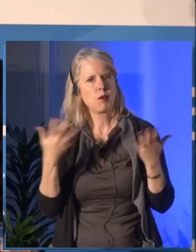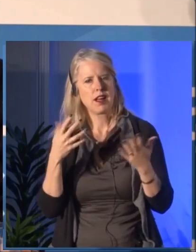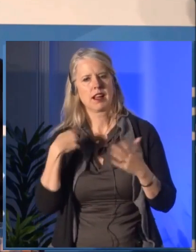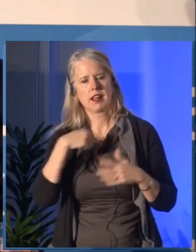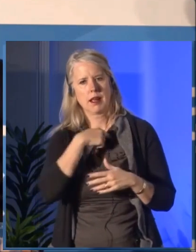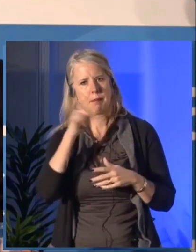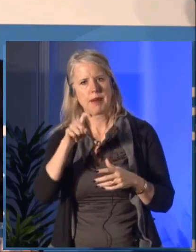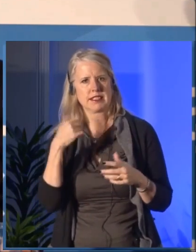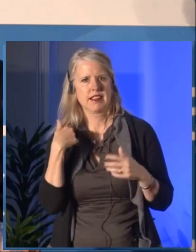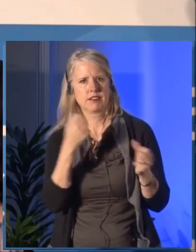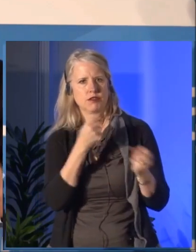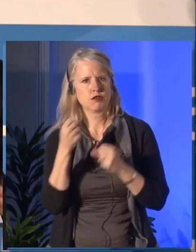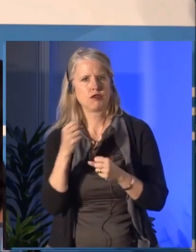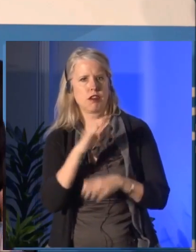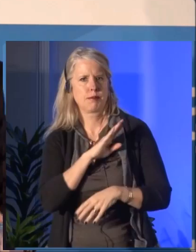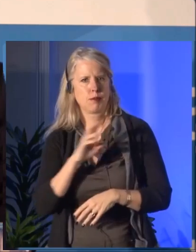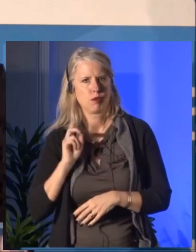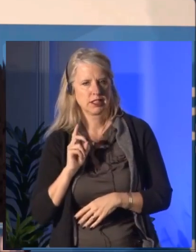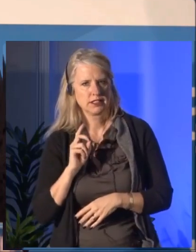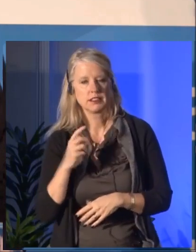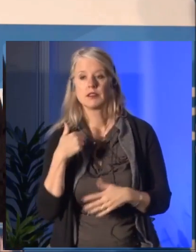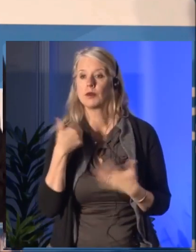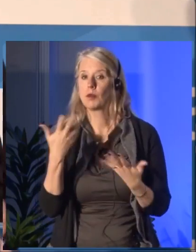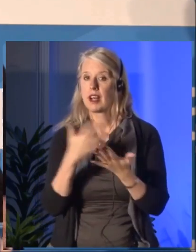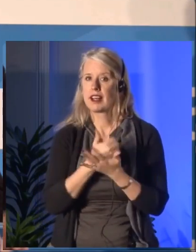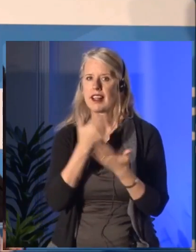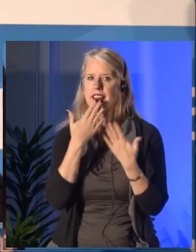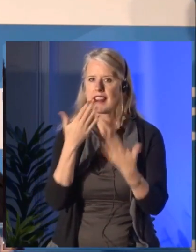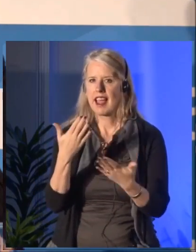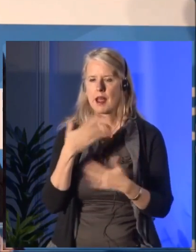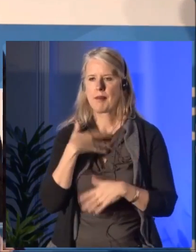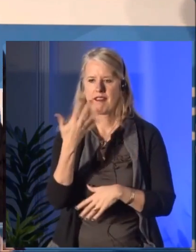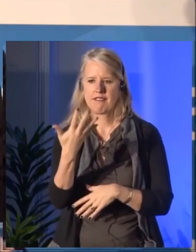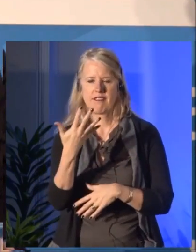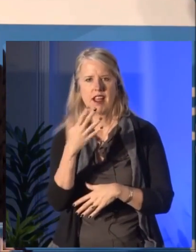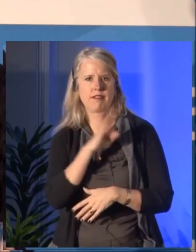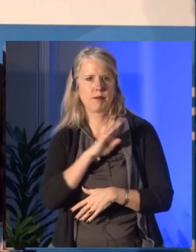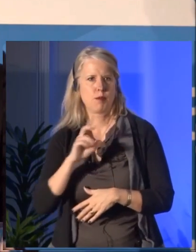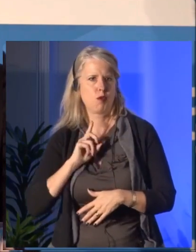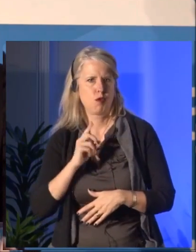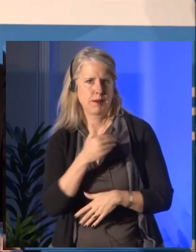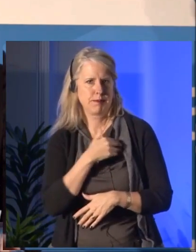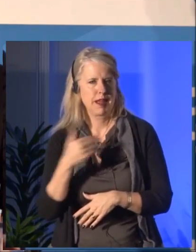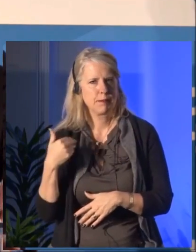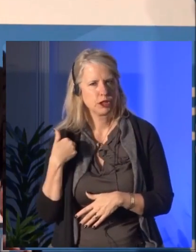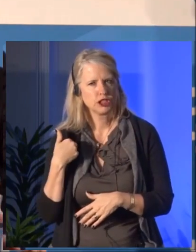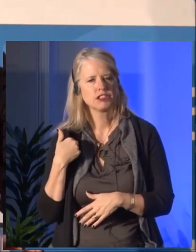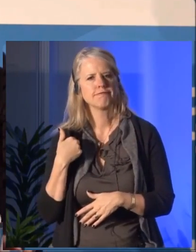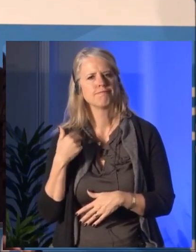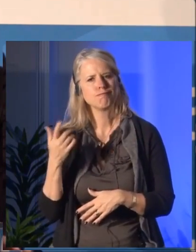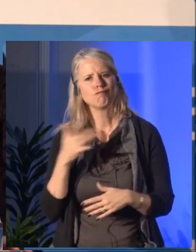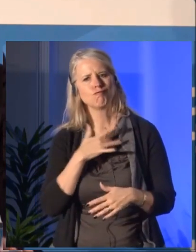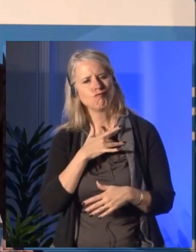[ French Language Being Spoken ] As you see, there are some vacant seats on the board.